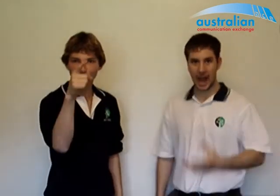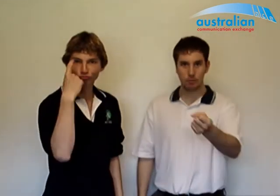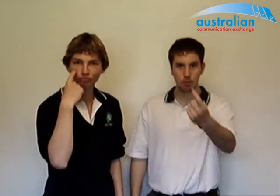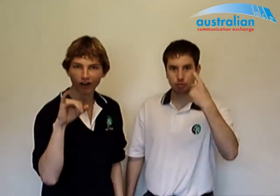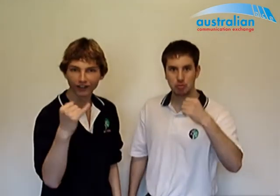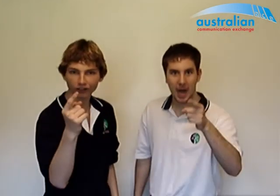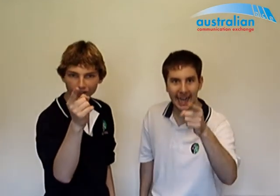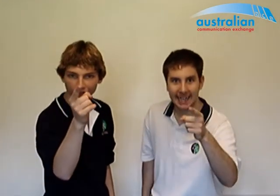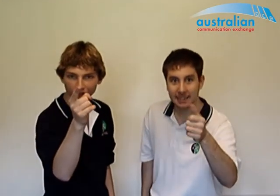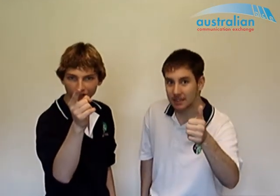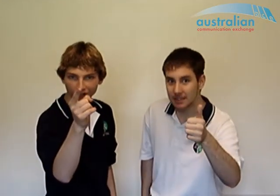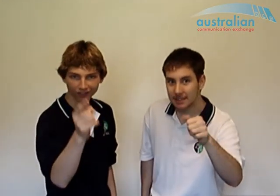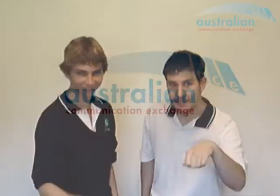Have YOU tried VRS?!